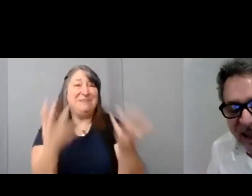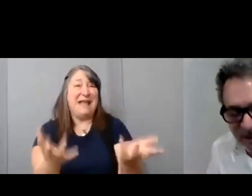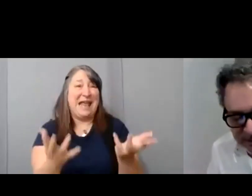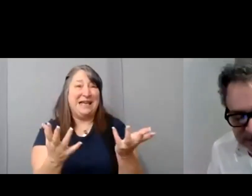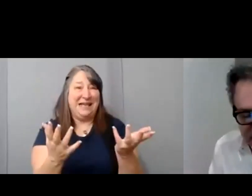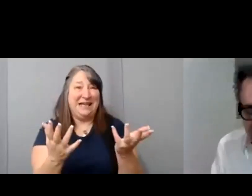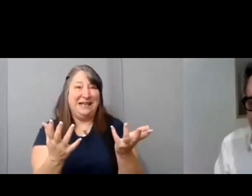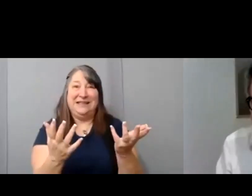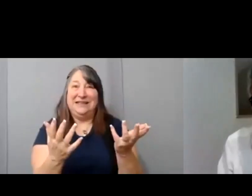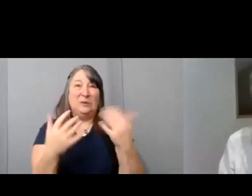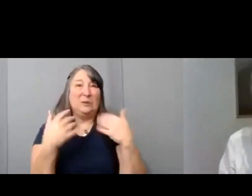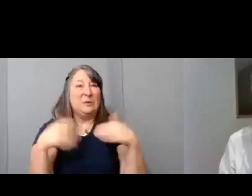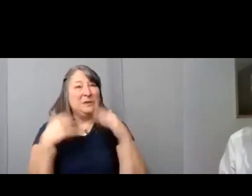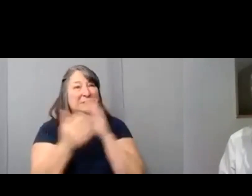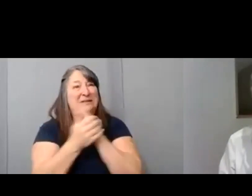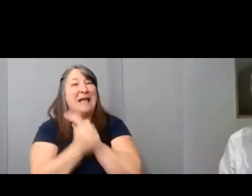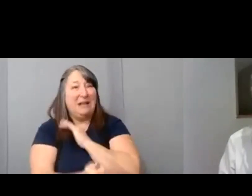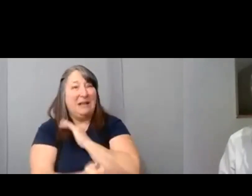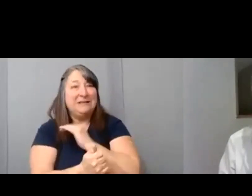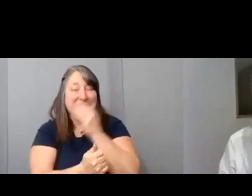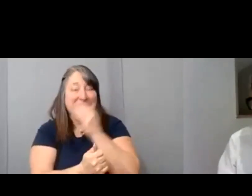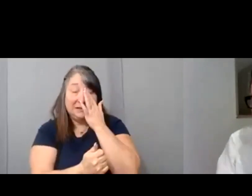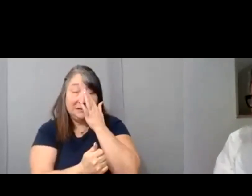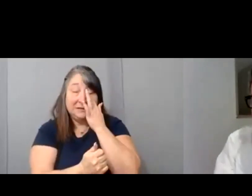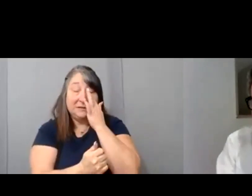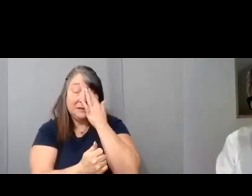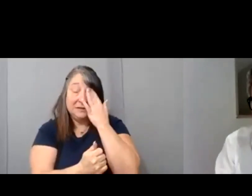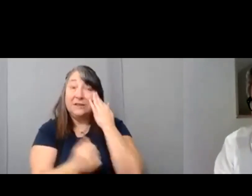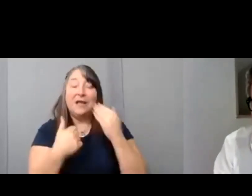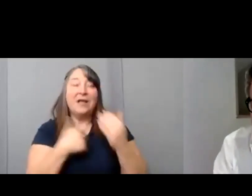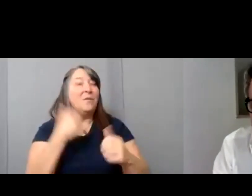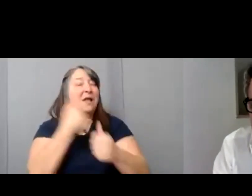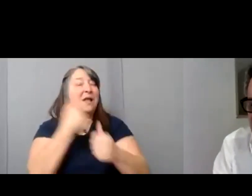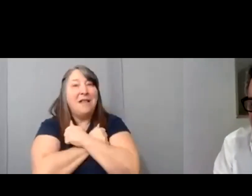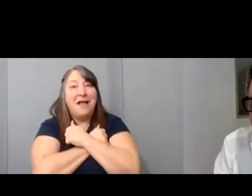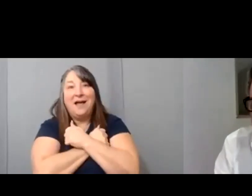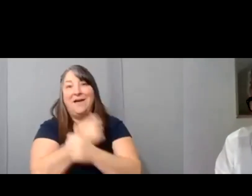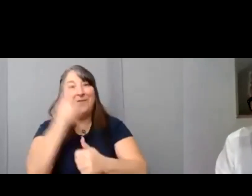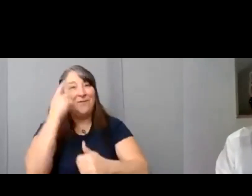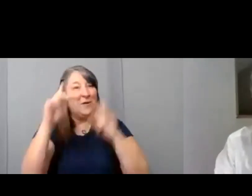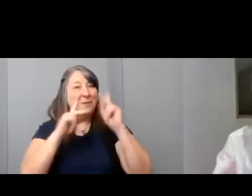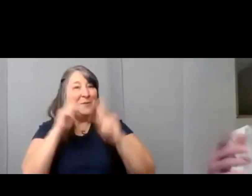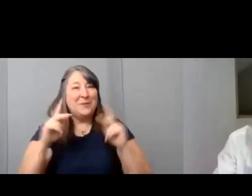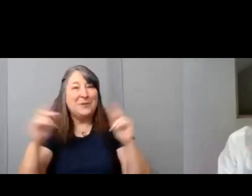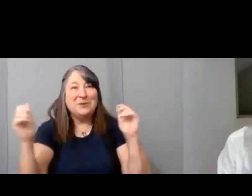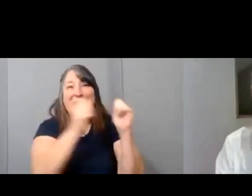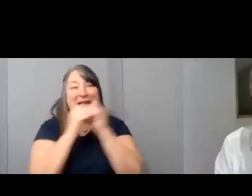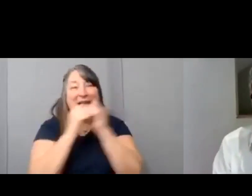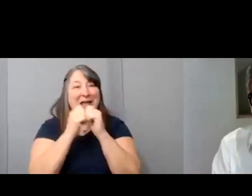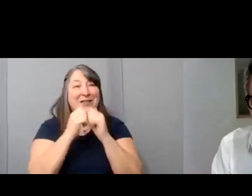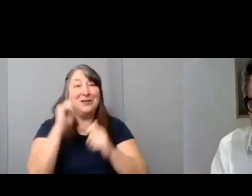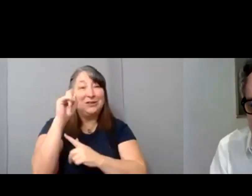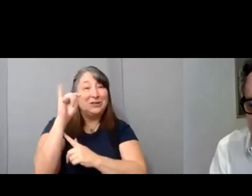talent and we we love bringing people together. Um the studio is going into its 23rd